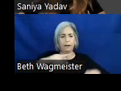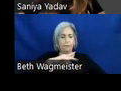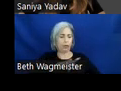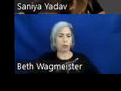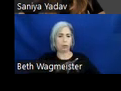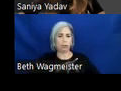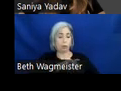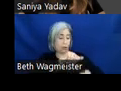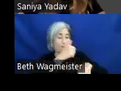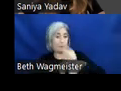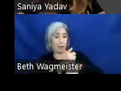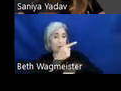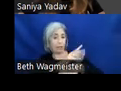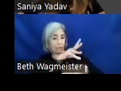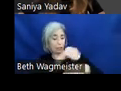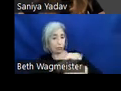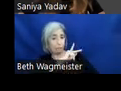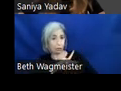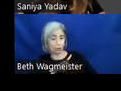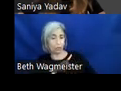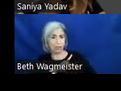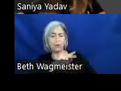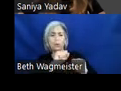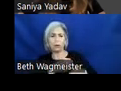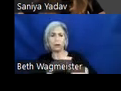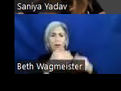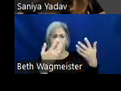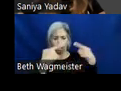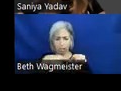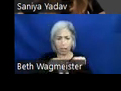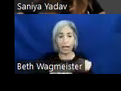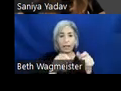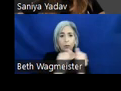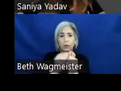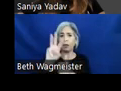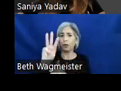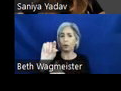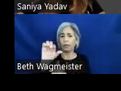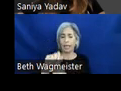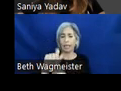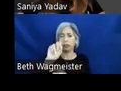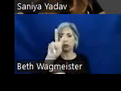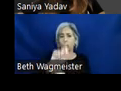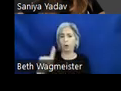Building these inclusive persona, we're able to align them with WCAG 2.1 level AA standards